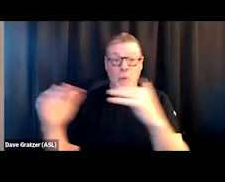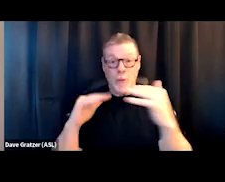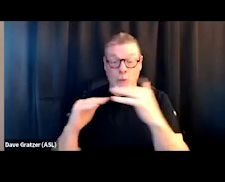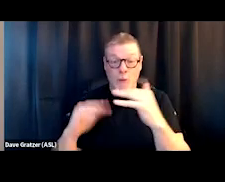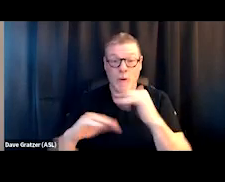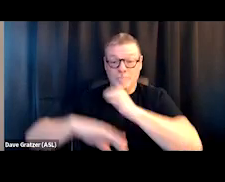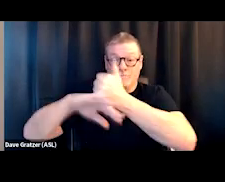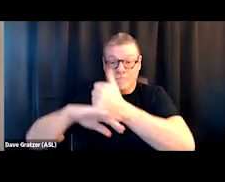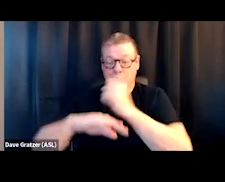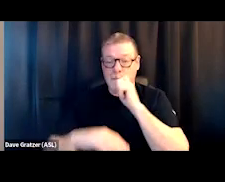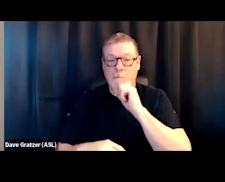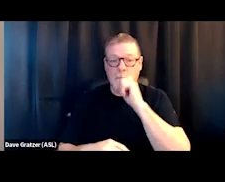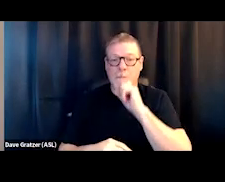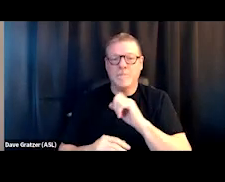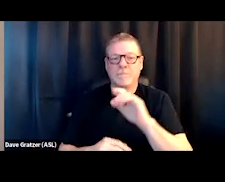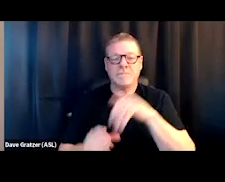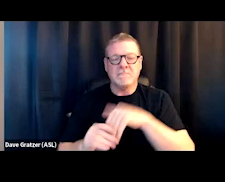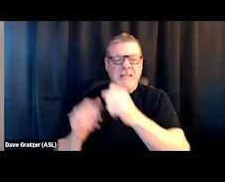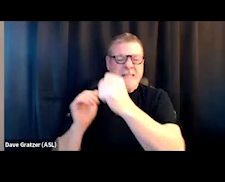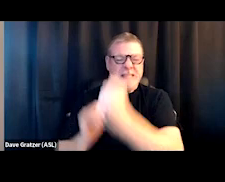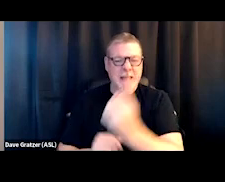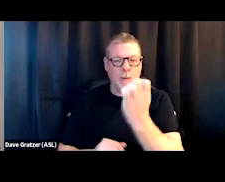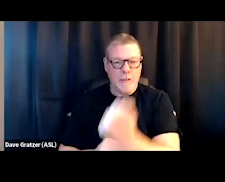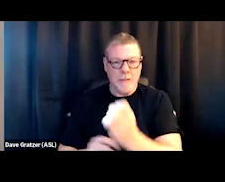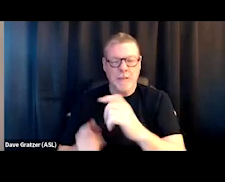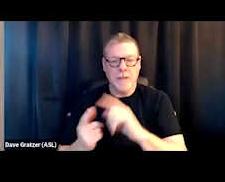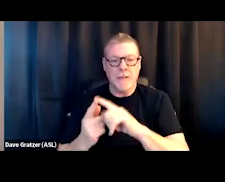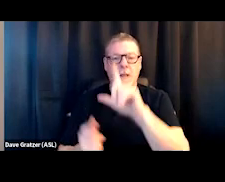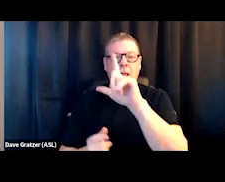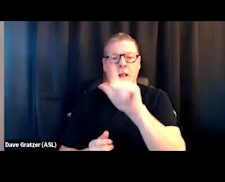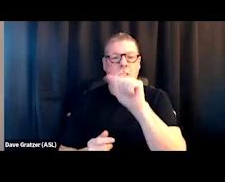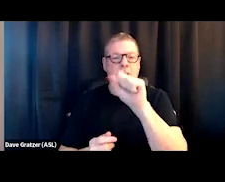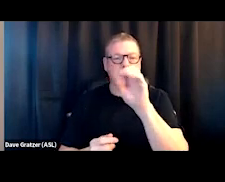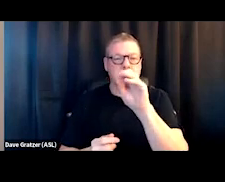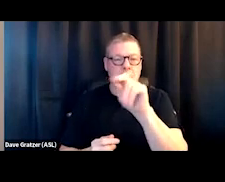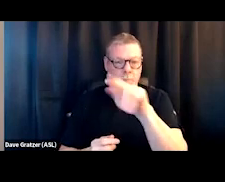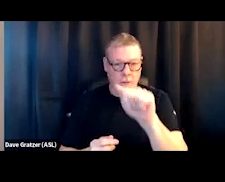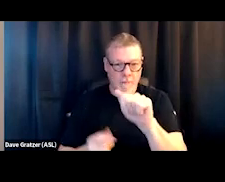down in Southeast Colorado called Las Animas with a population of 2,700,